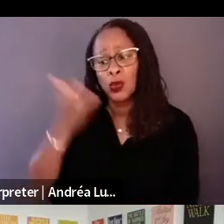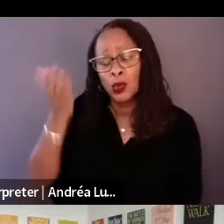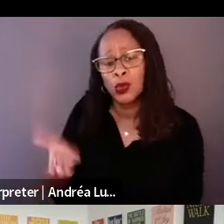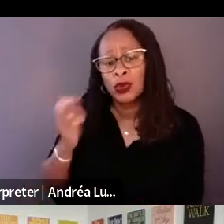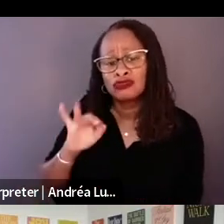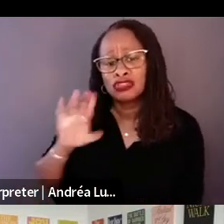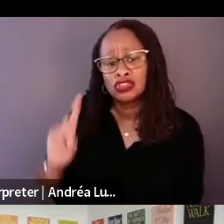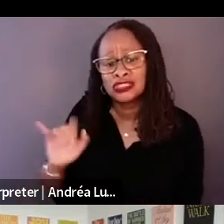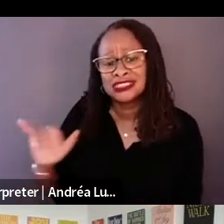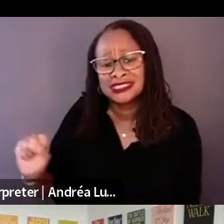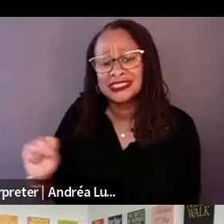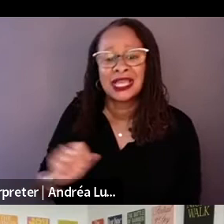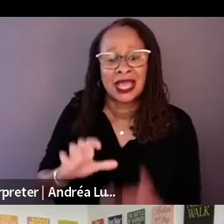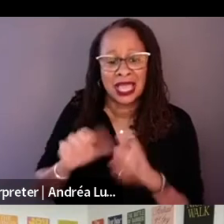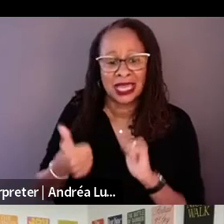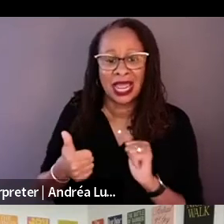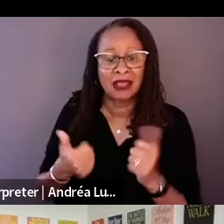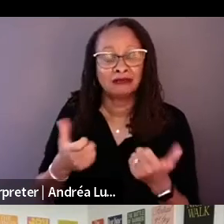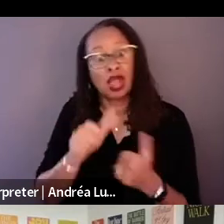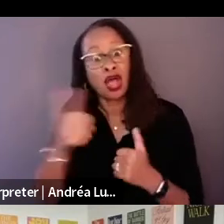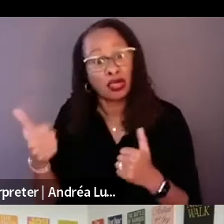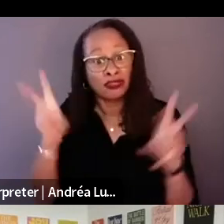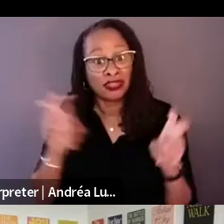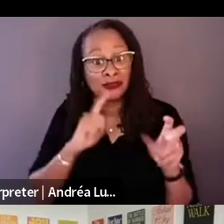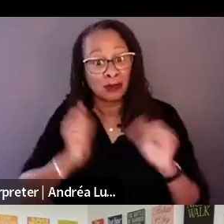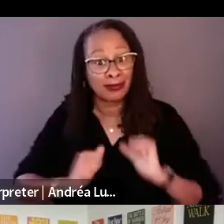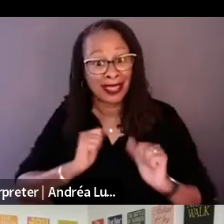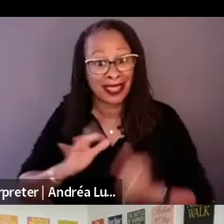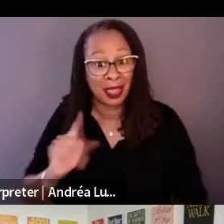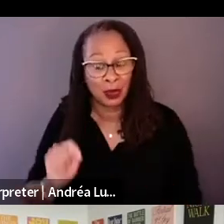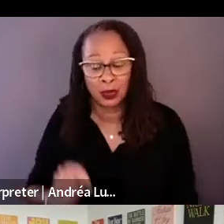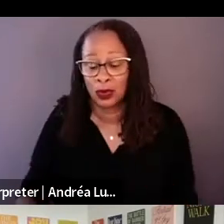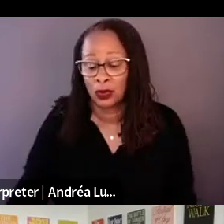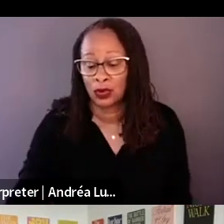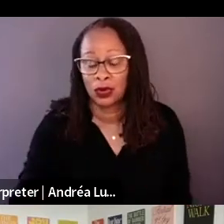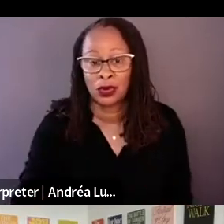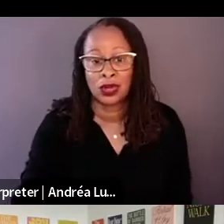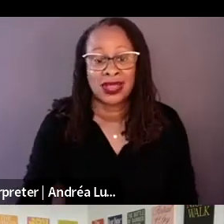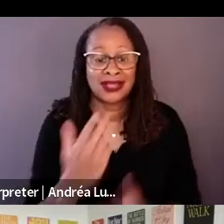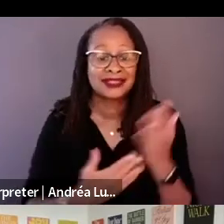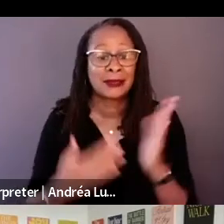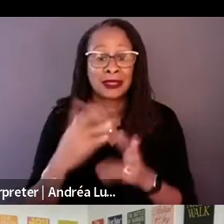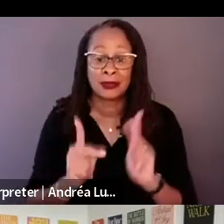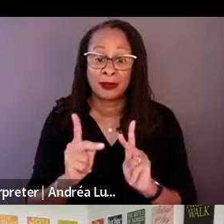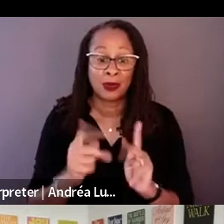Some of the people that we were speaking with was not very -- talkative.